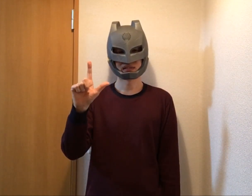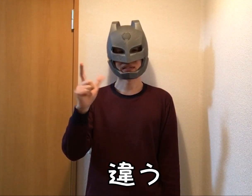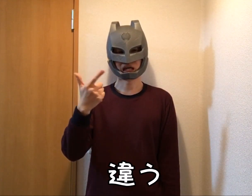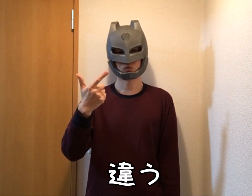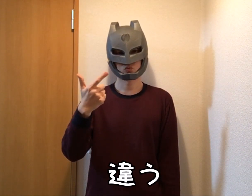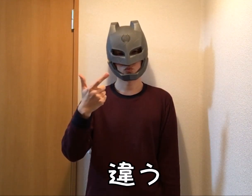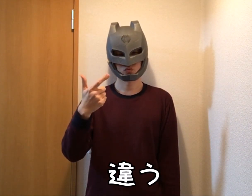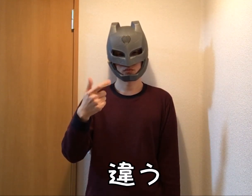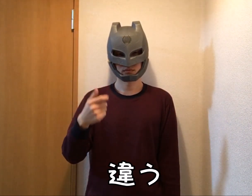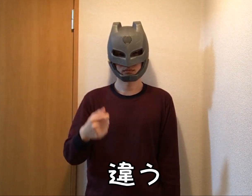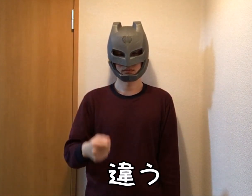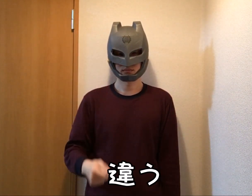Different